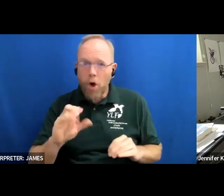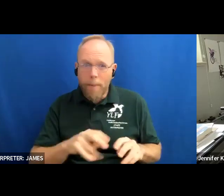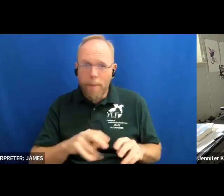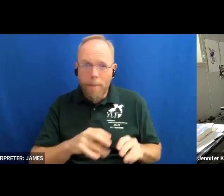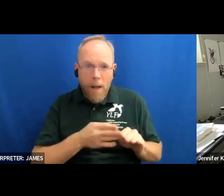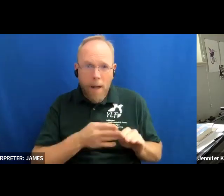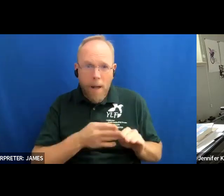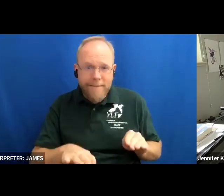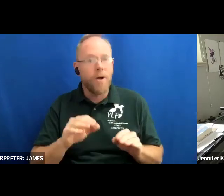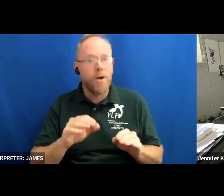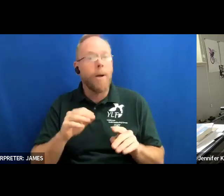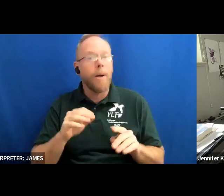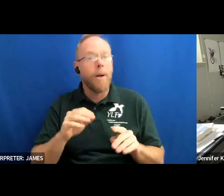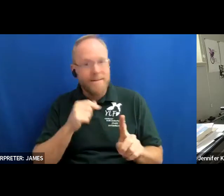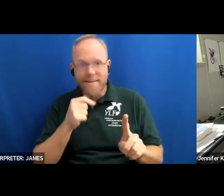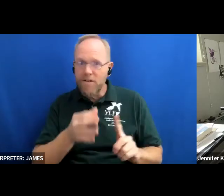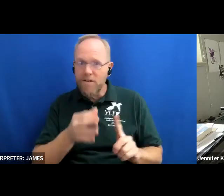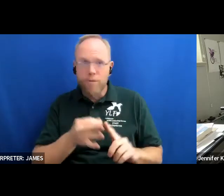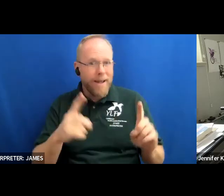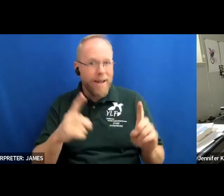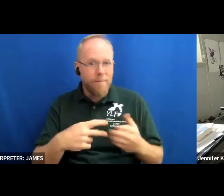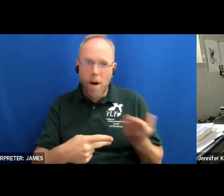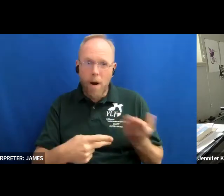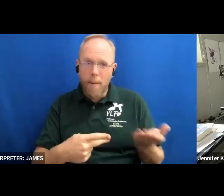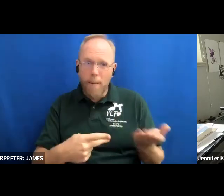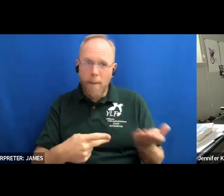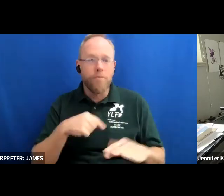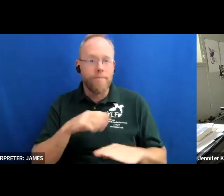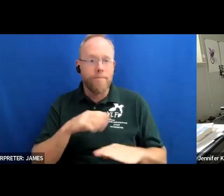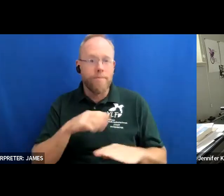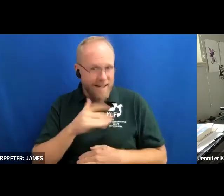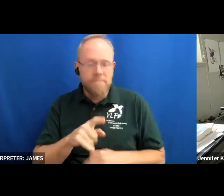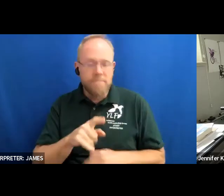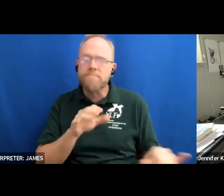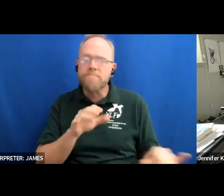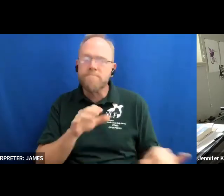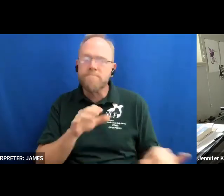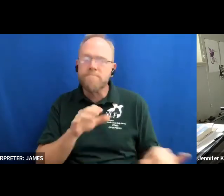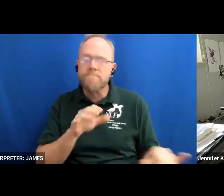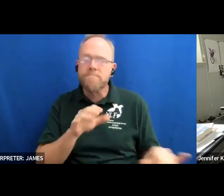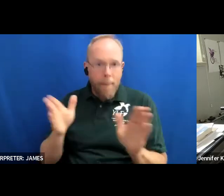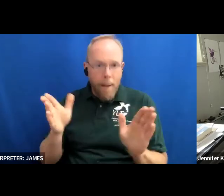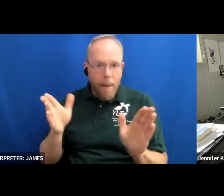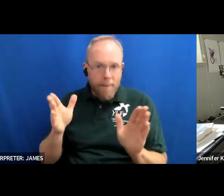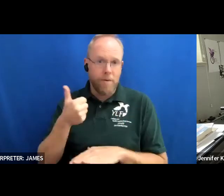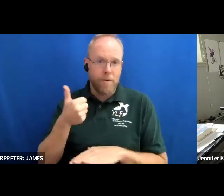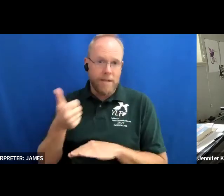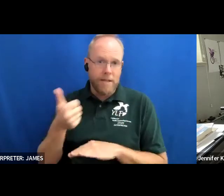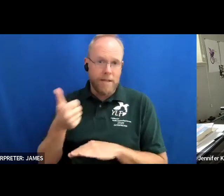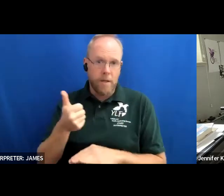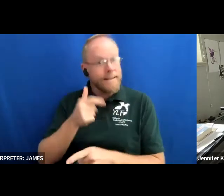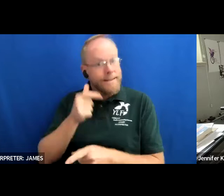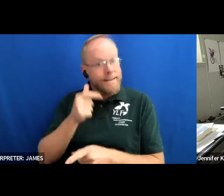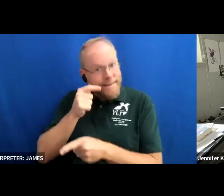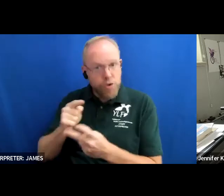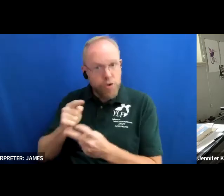could meet my needs the same was true for public transportation kaylee mom and i had tried to use